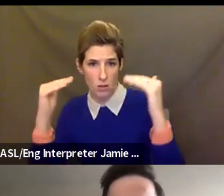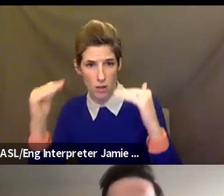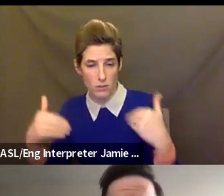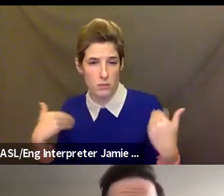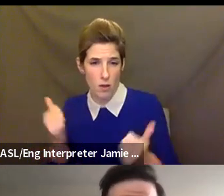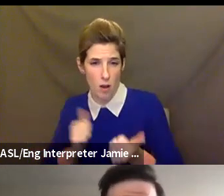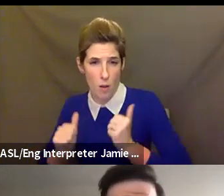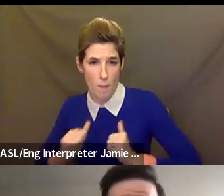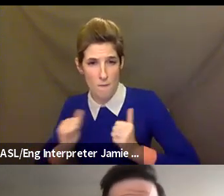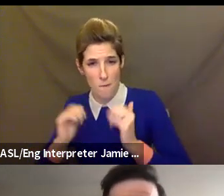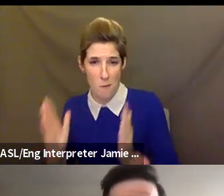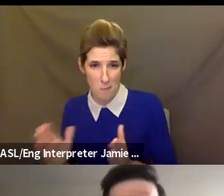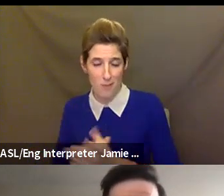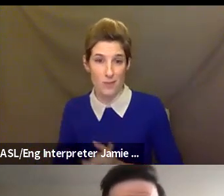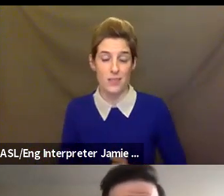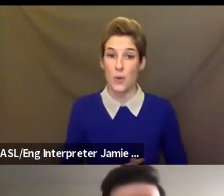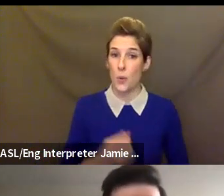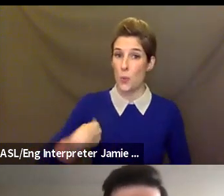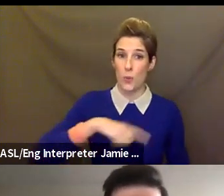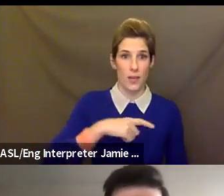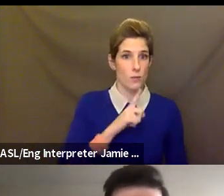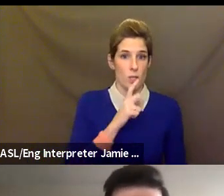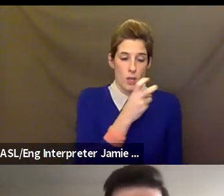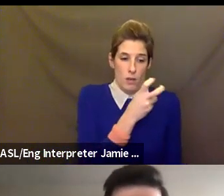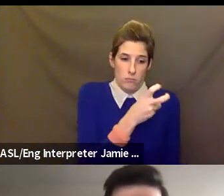year of transition. Taking some of the work that, of course, we